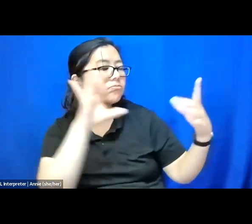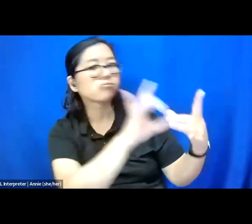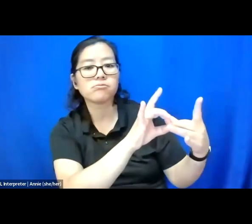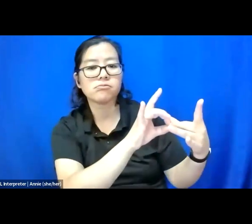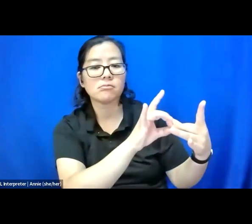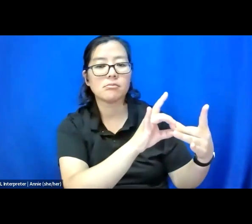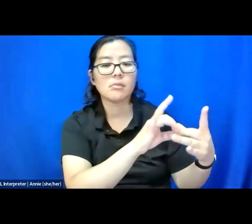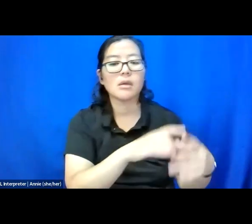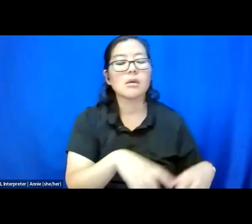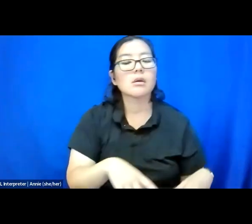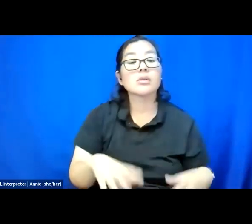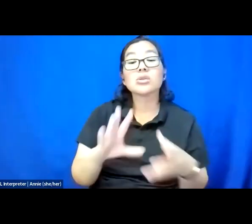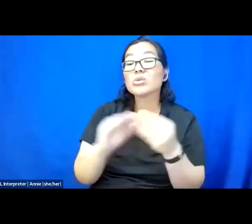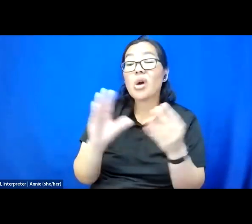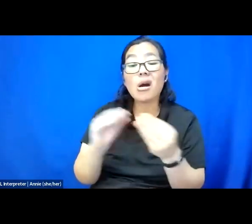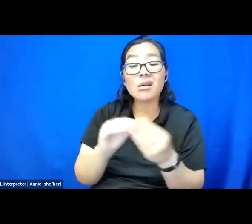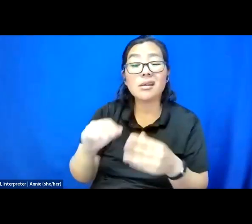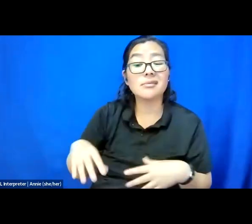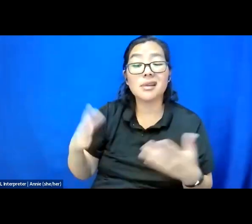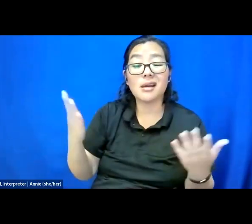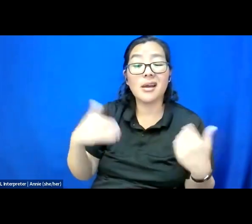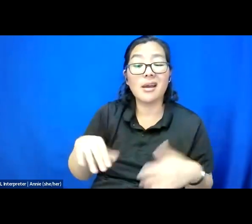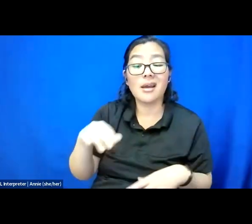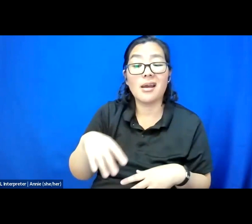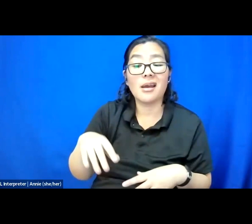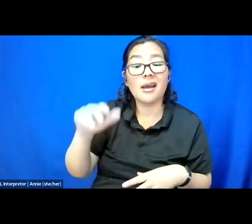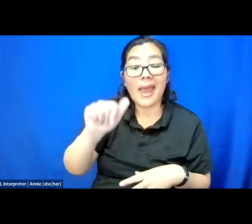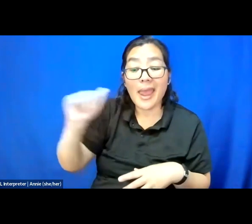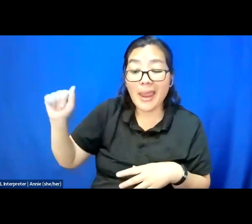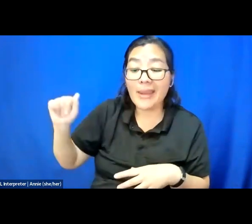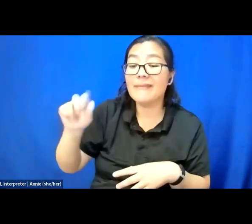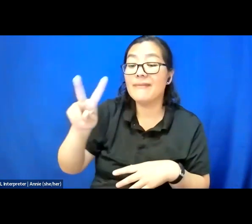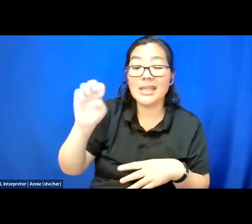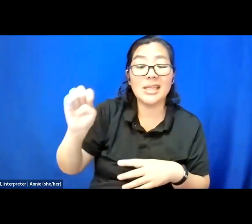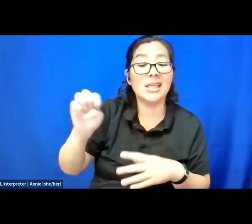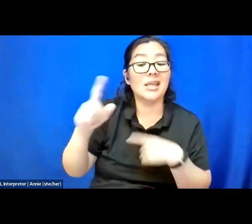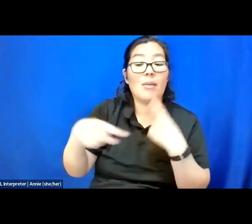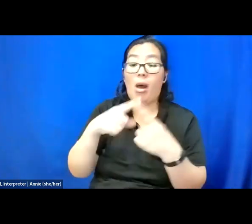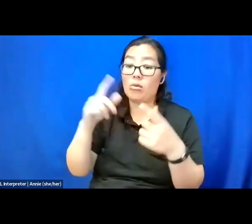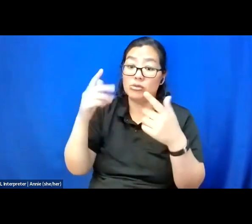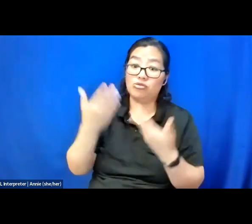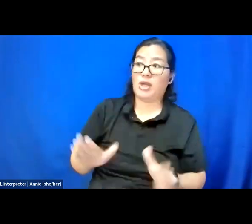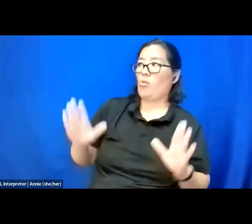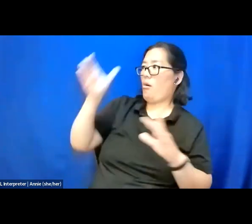Talk in AVE about larger concepts around advocacy, that matters. Talk in your native tongue.